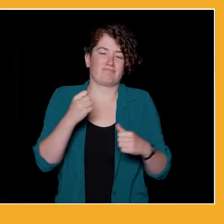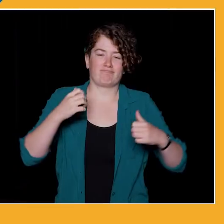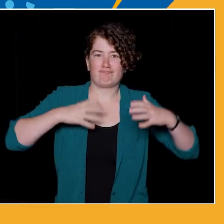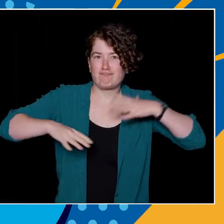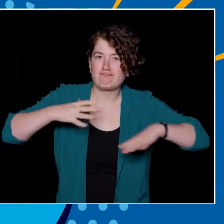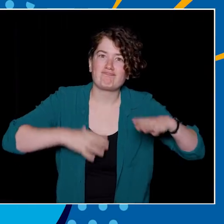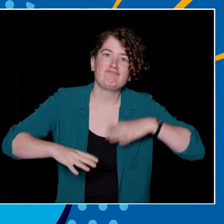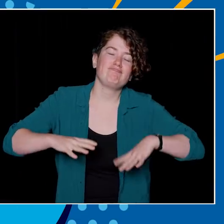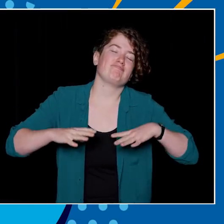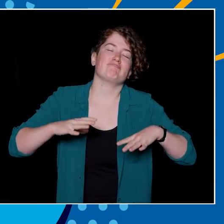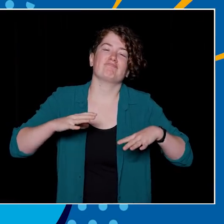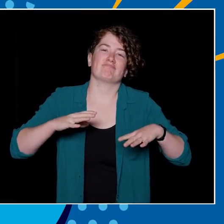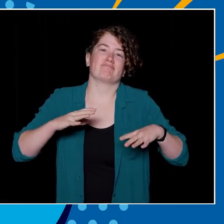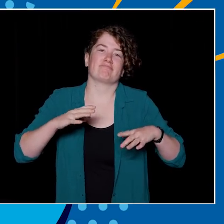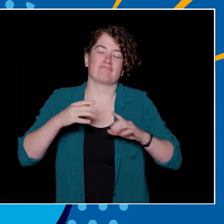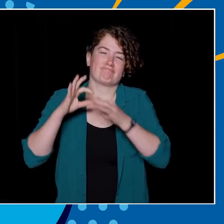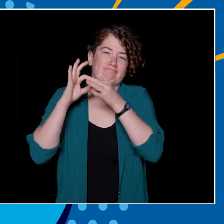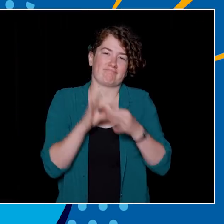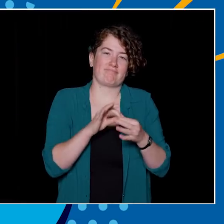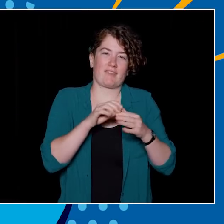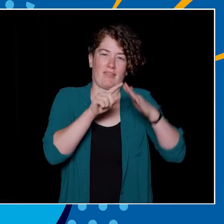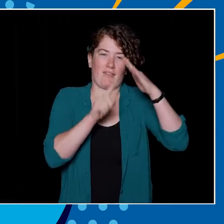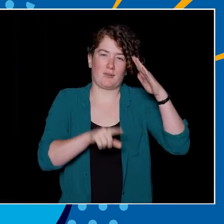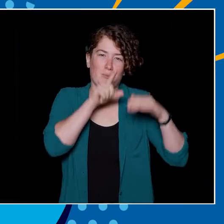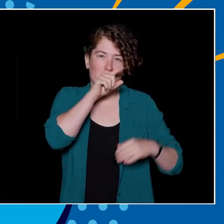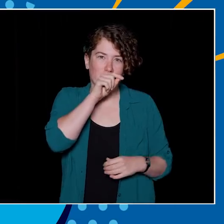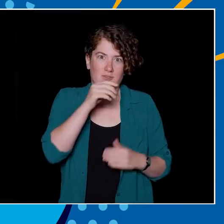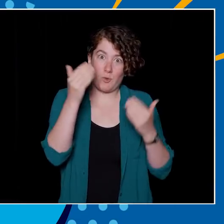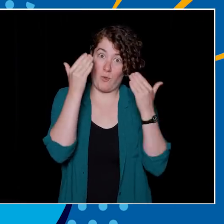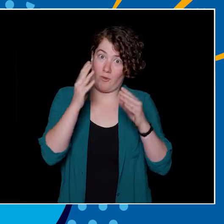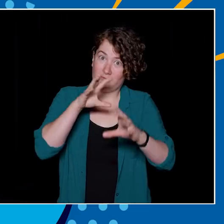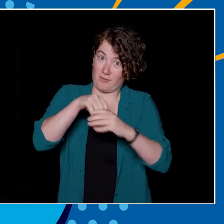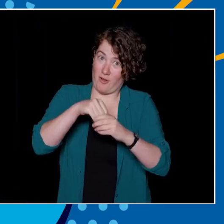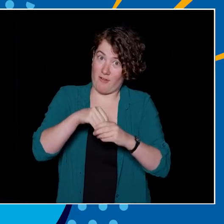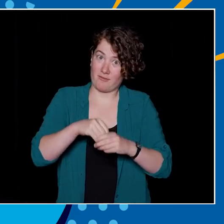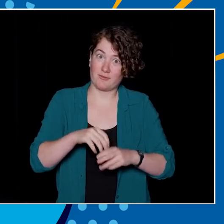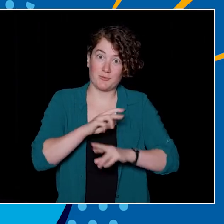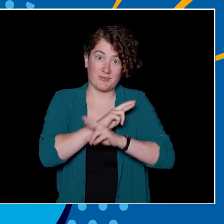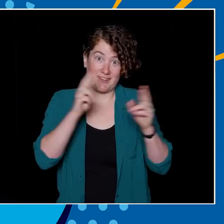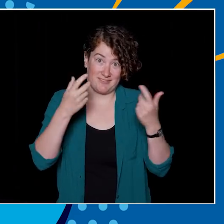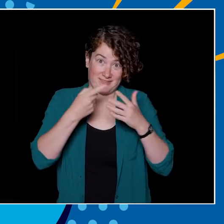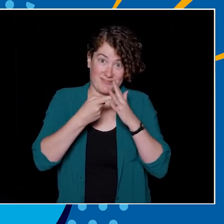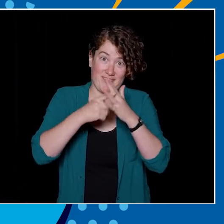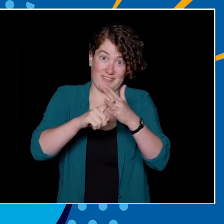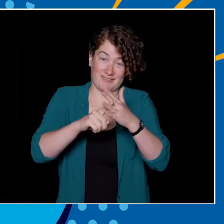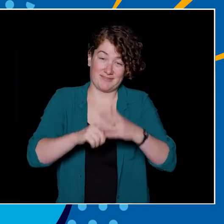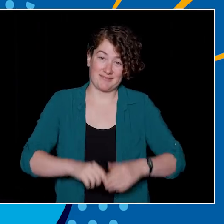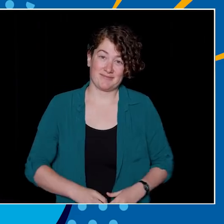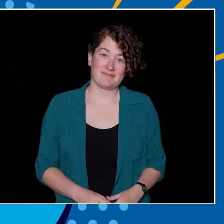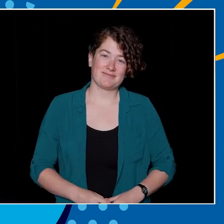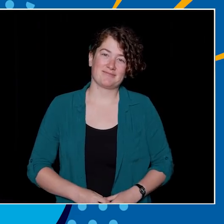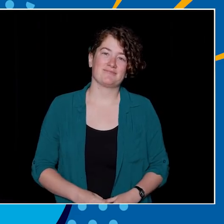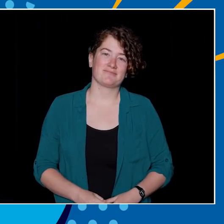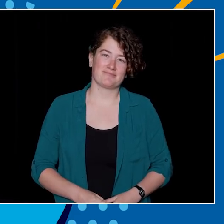All right, it looks like we're almost ready to go. Get online if you haven't already, so you can participate. Let's get this trivia underway.